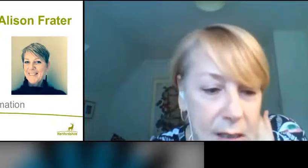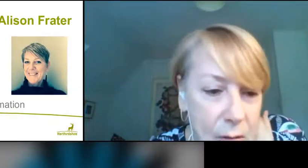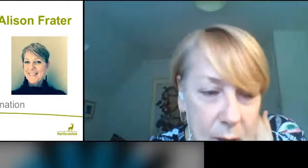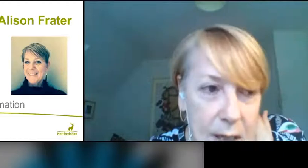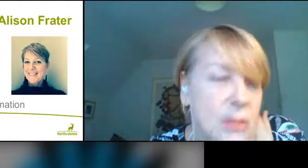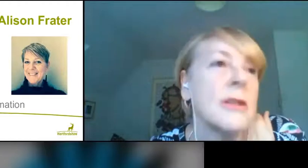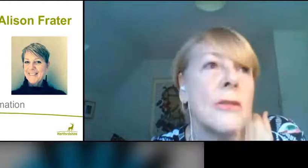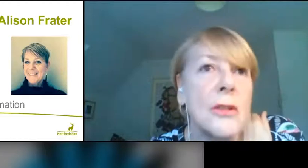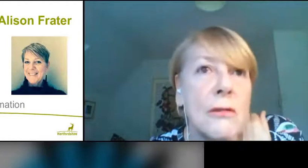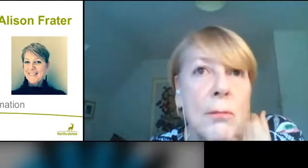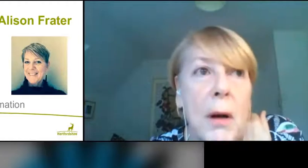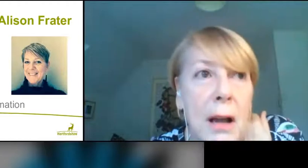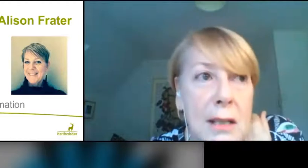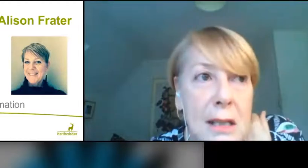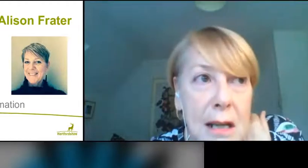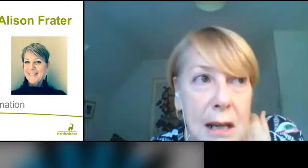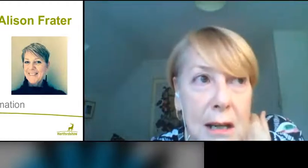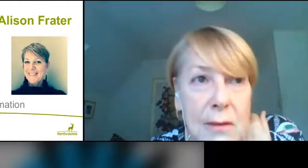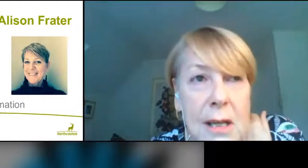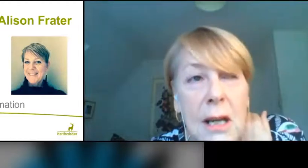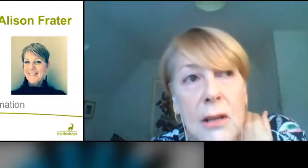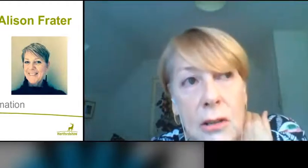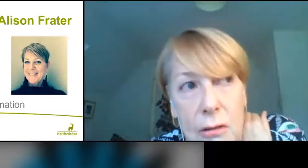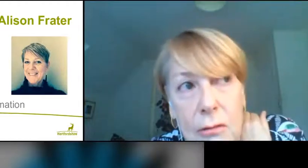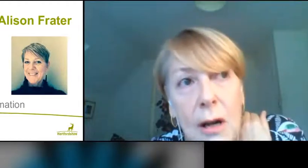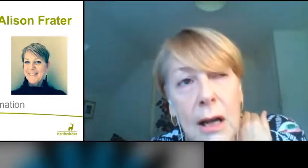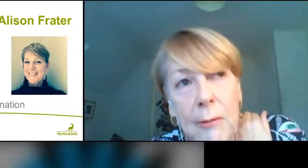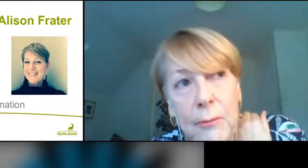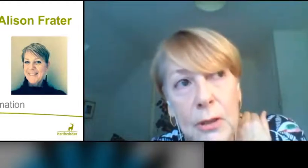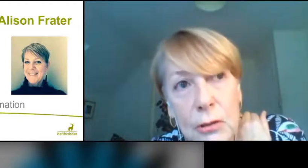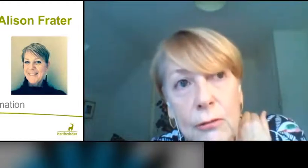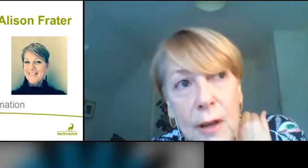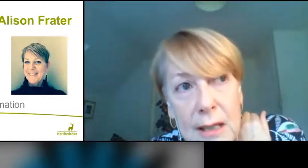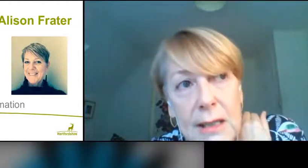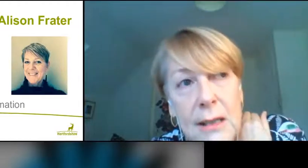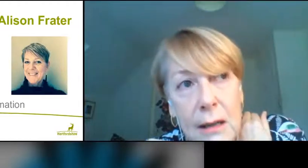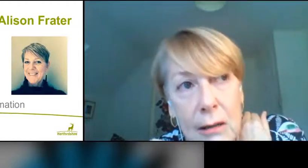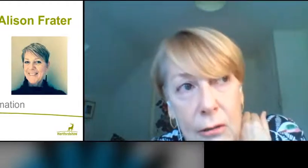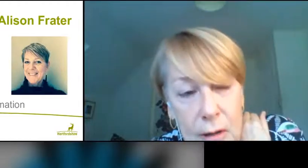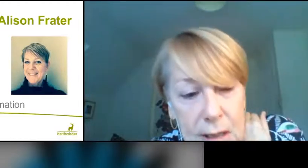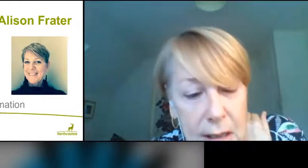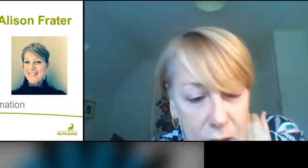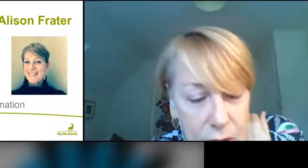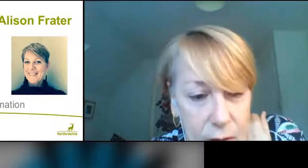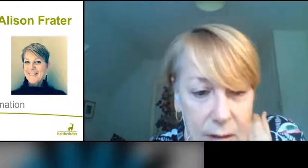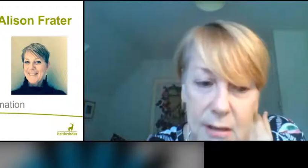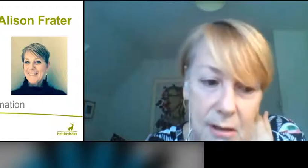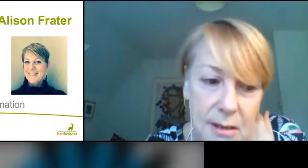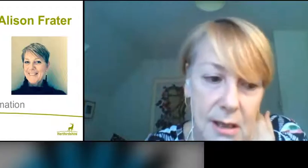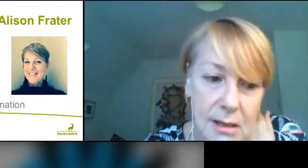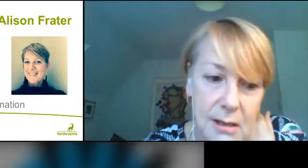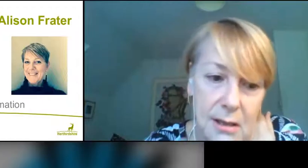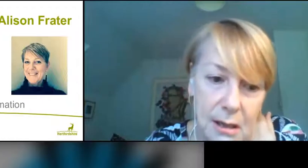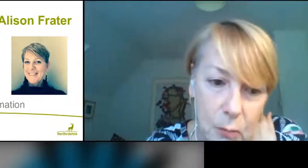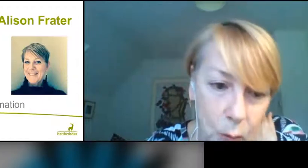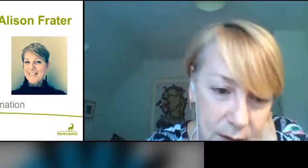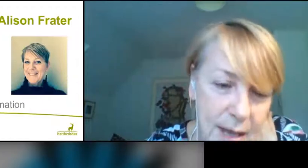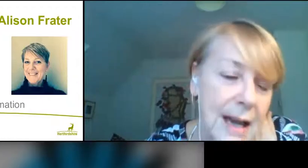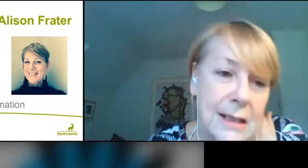discrimination or sort of bias in their lives do face greater issues associated with that,